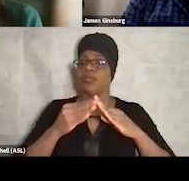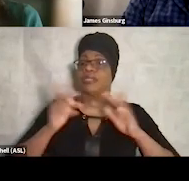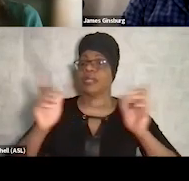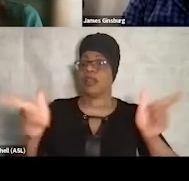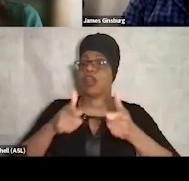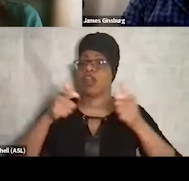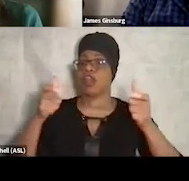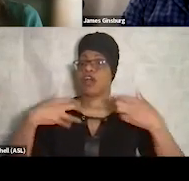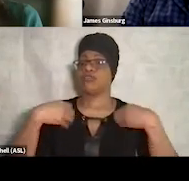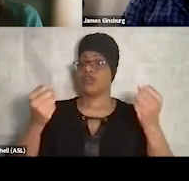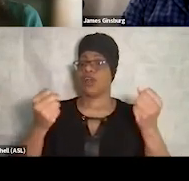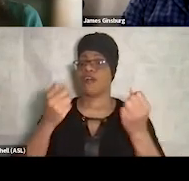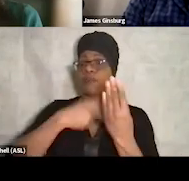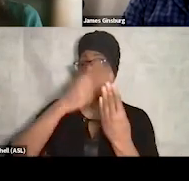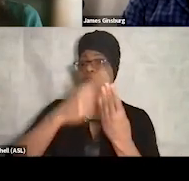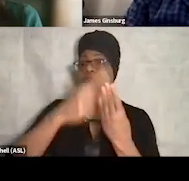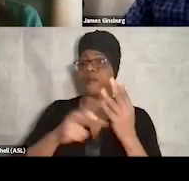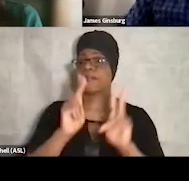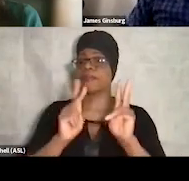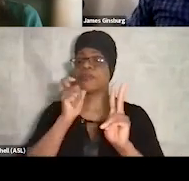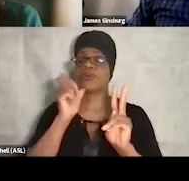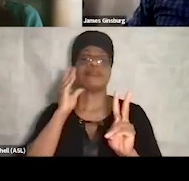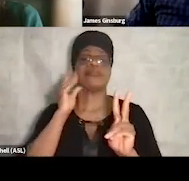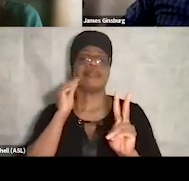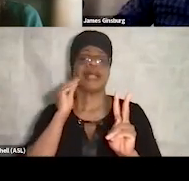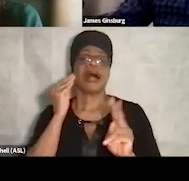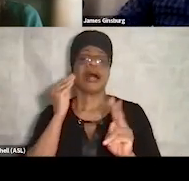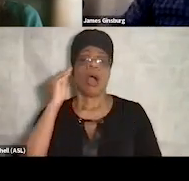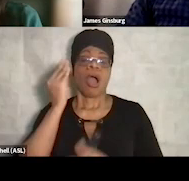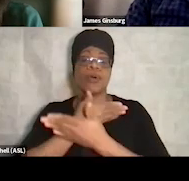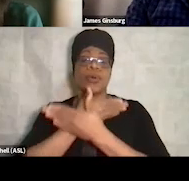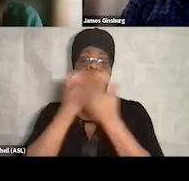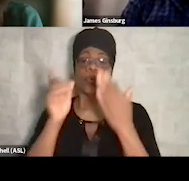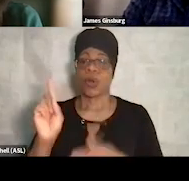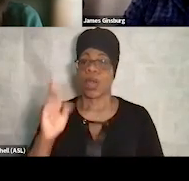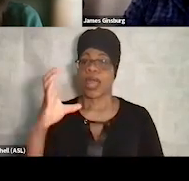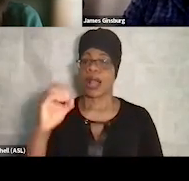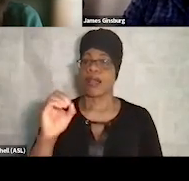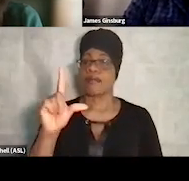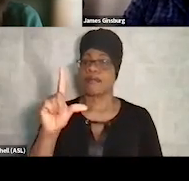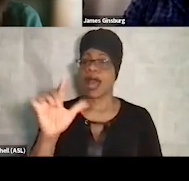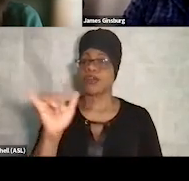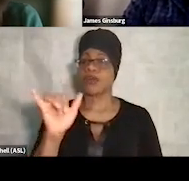for persons experiencing homelessness in Colorado. And he is a certified addiction counselor III